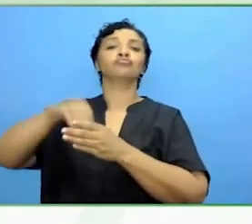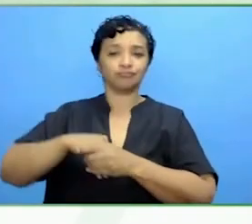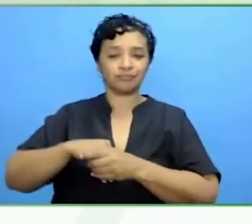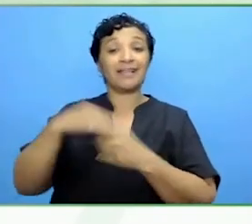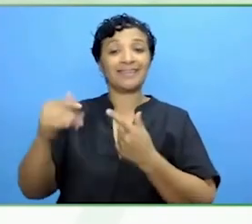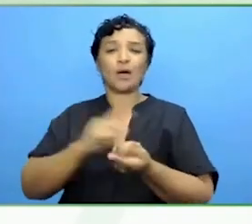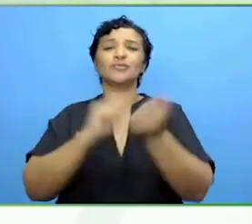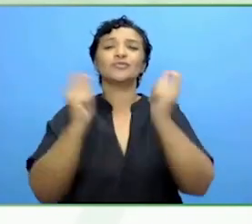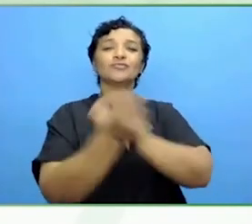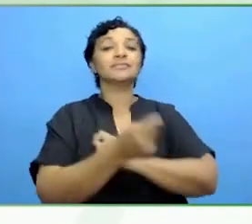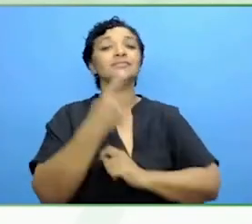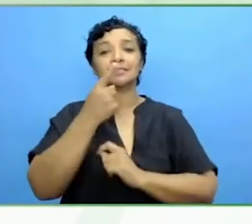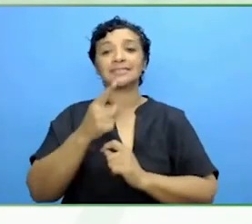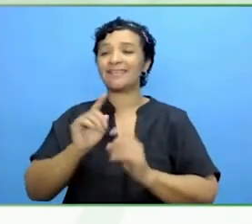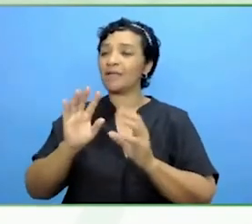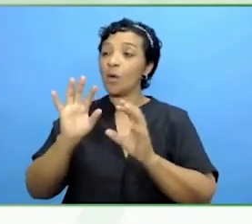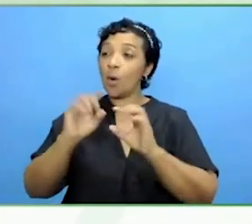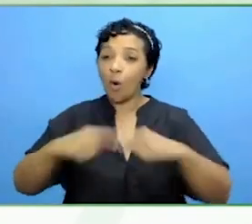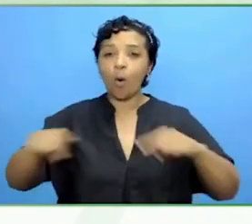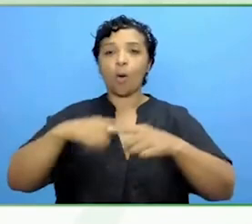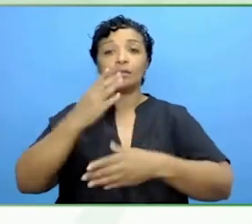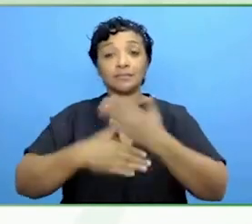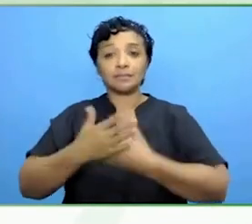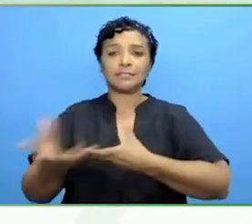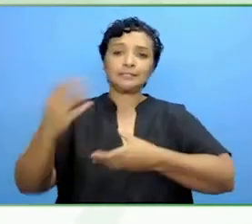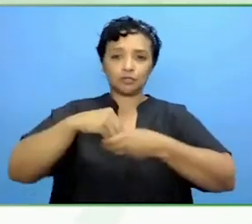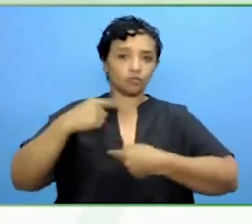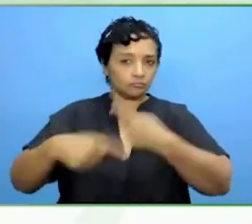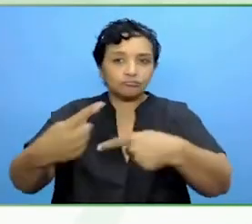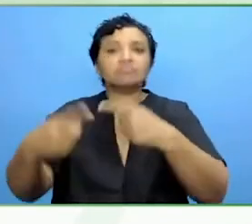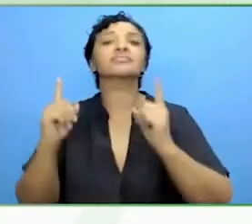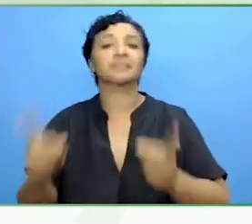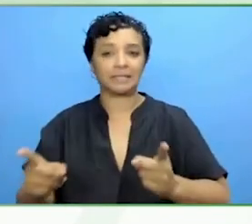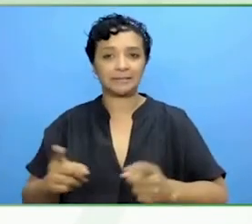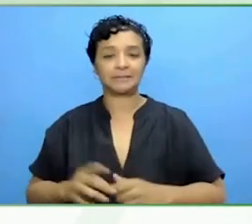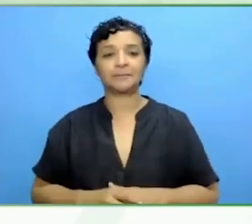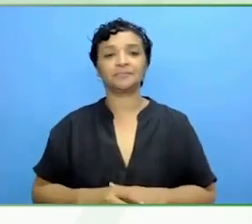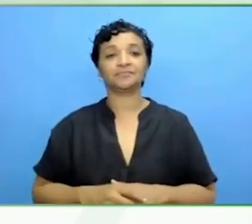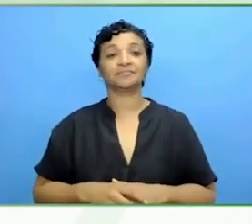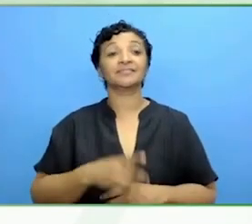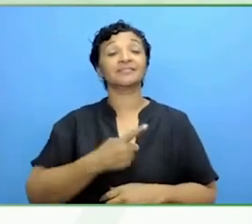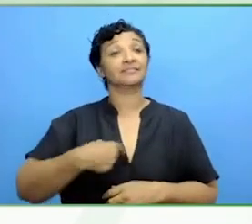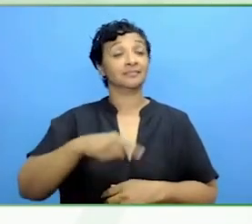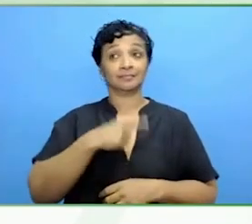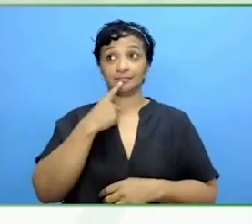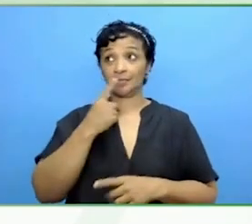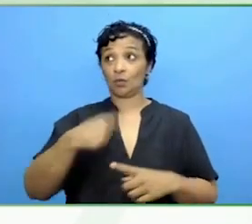When I think of all in, I think of in this movement we are not only all in but we are in everything.